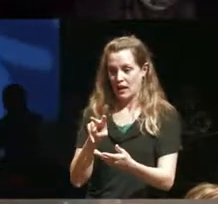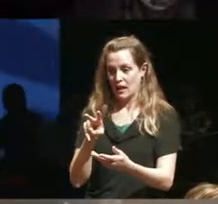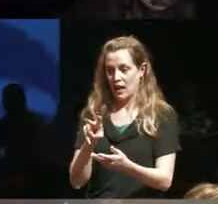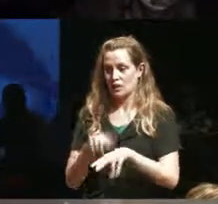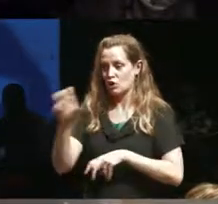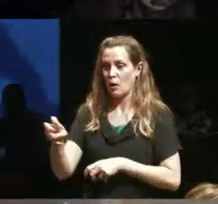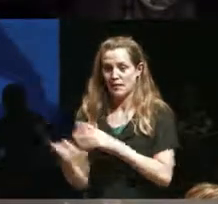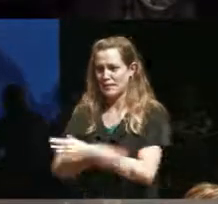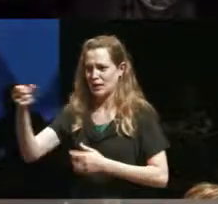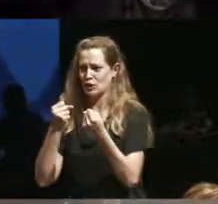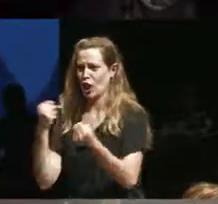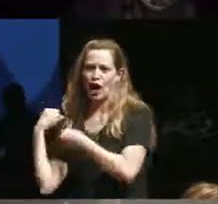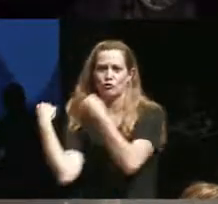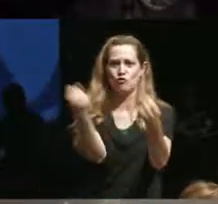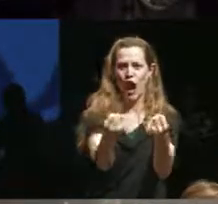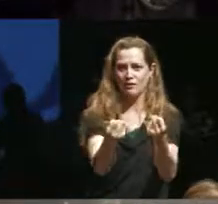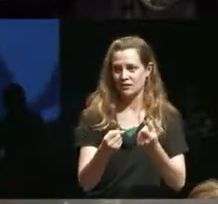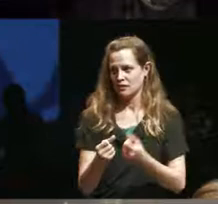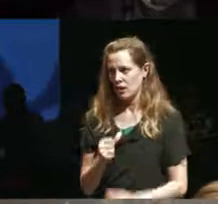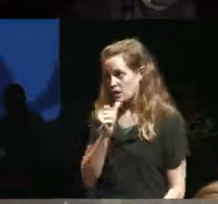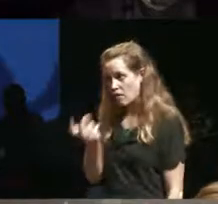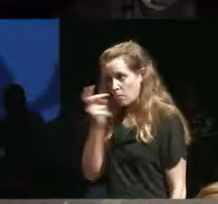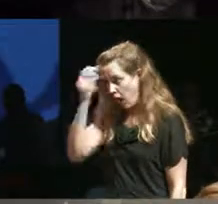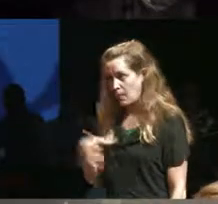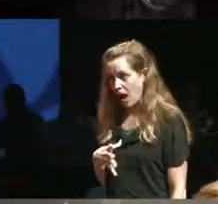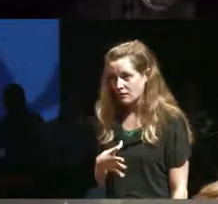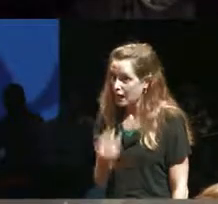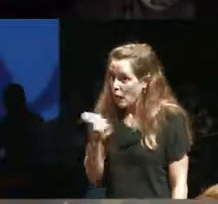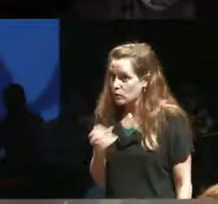off and you know that's not gonna be the blind man it's highly unlikely so I